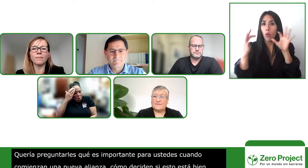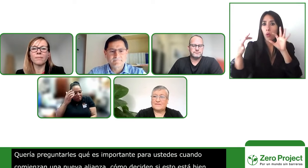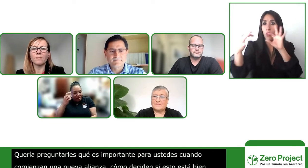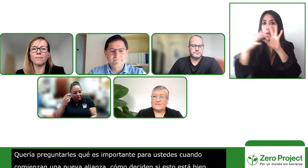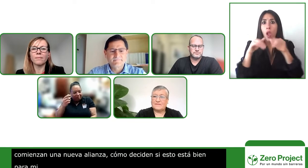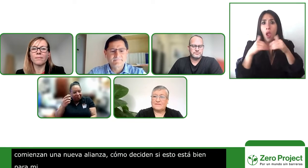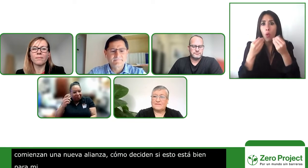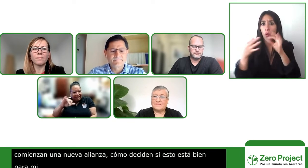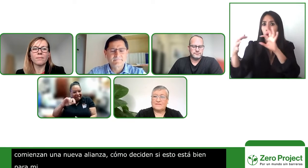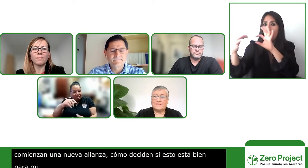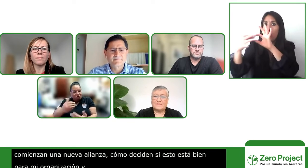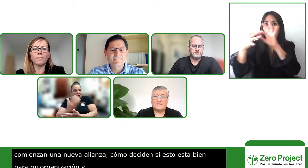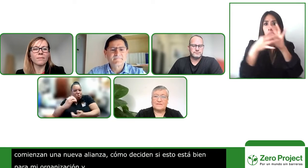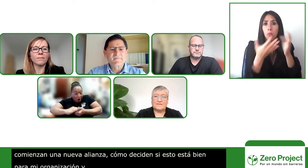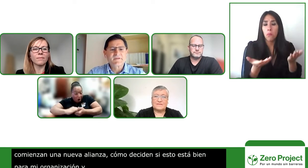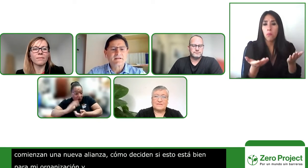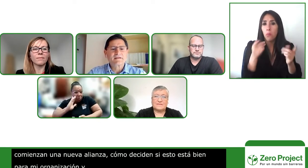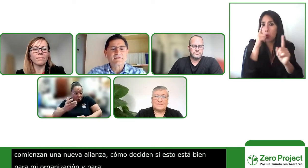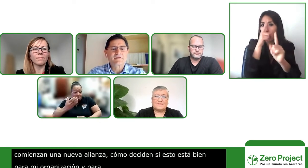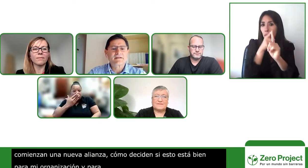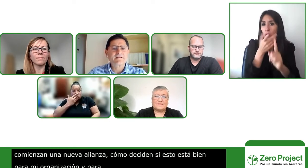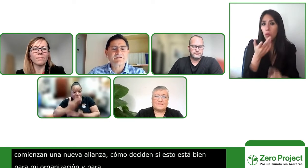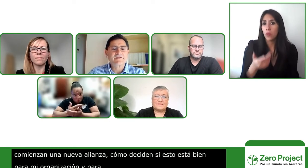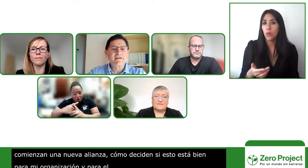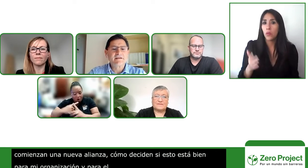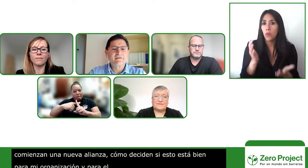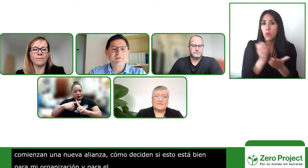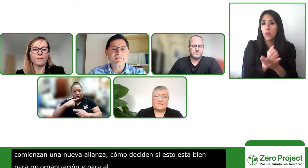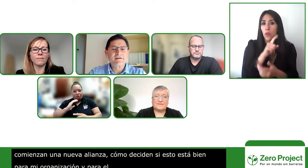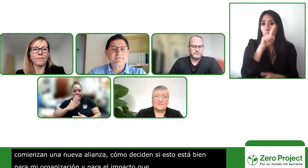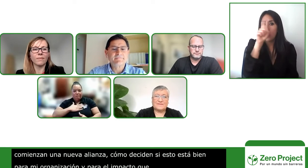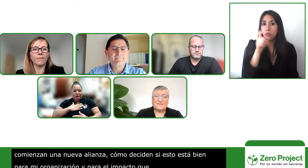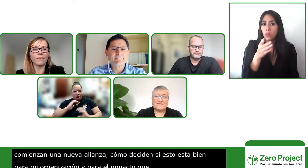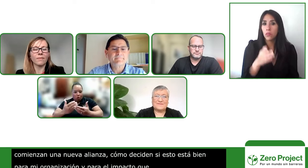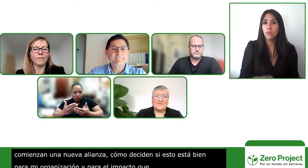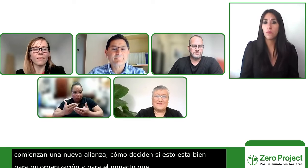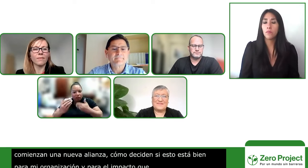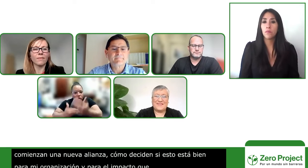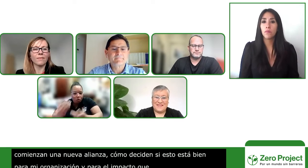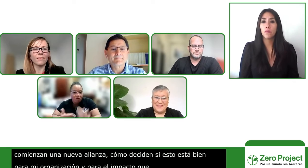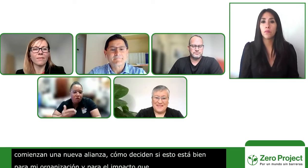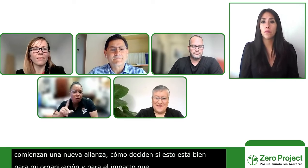this is going to impact others would you like to begin